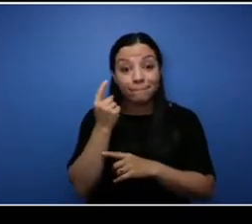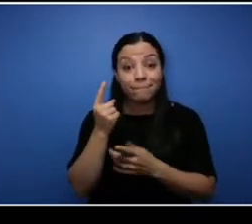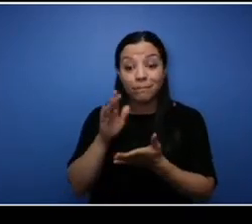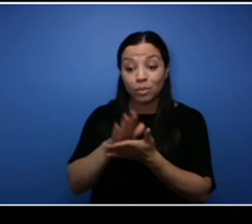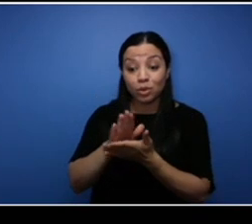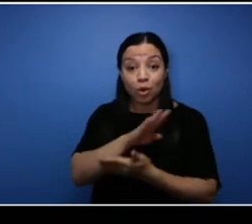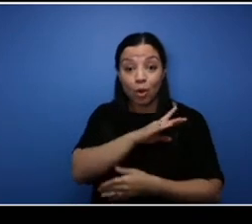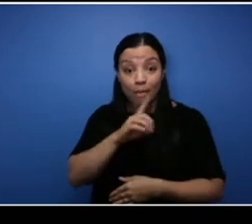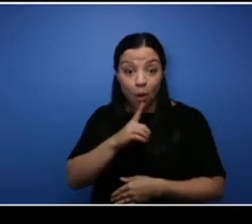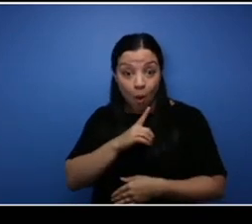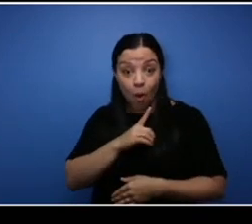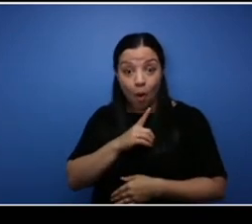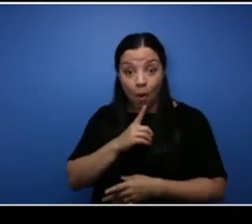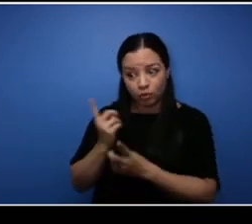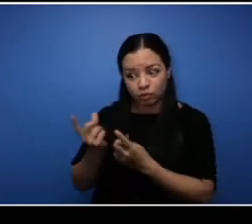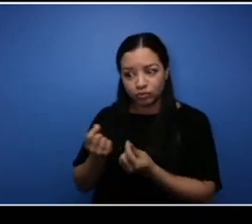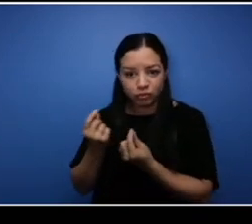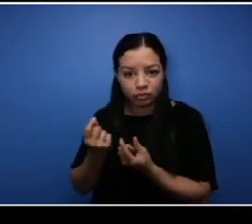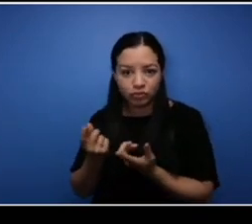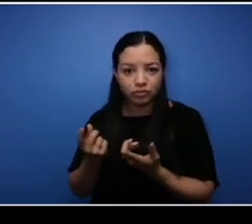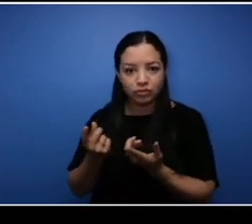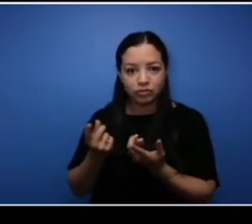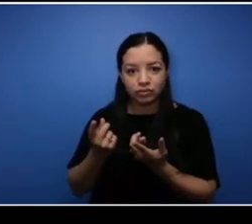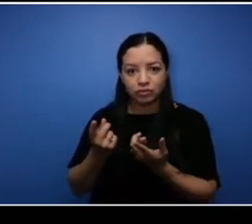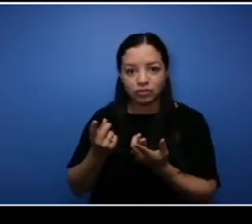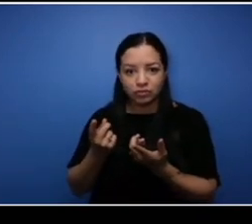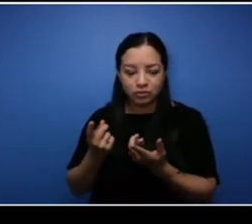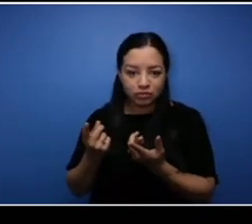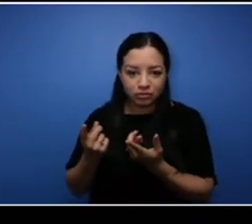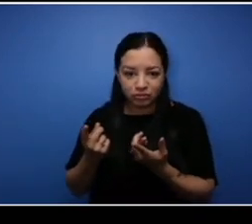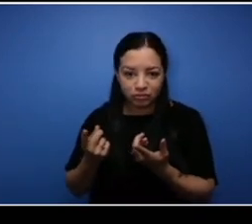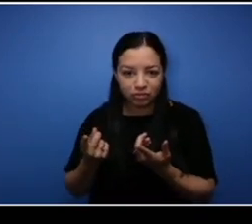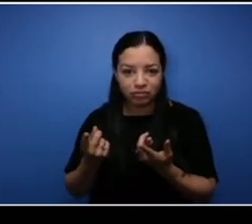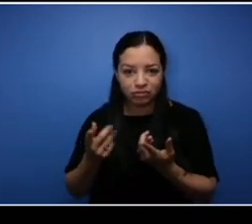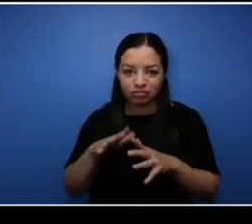they took every opportunity they could to go into schools and renovate where they needed